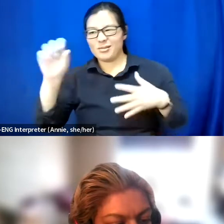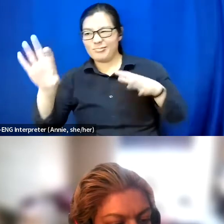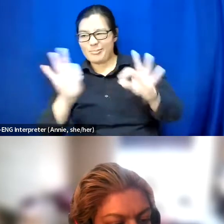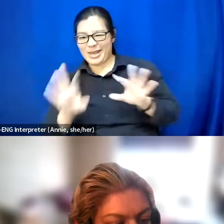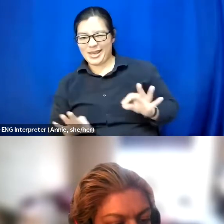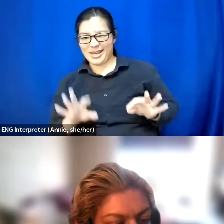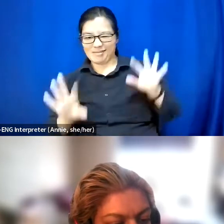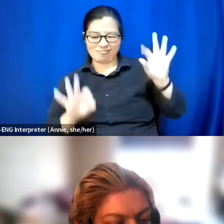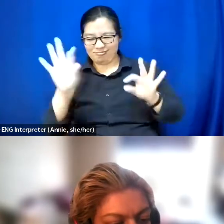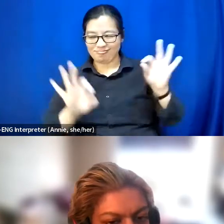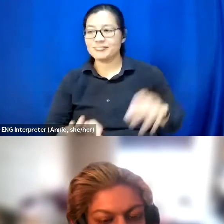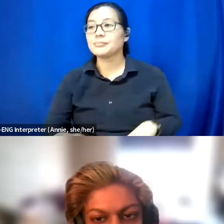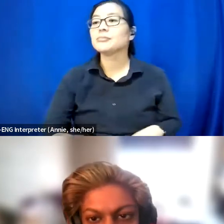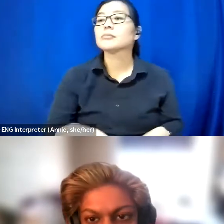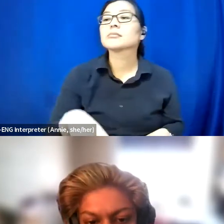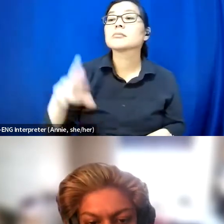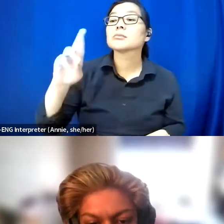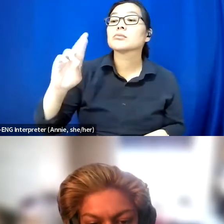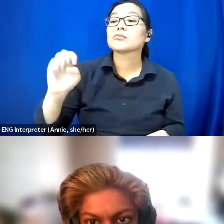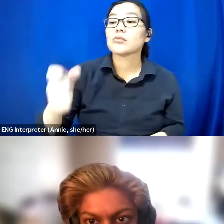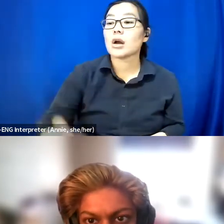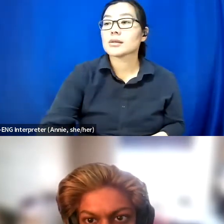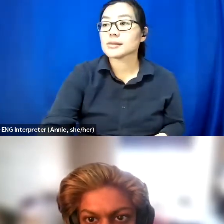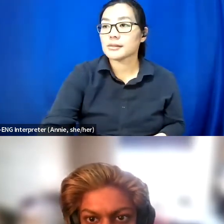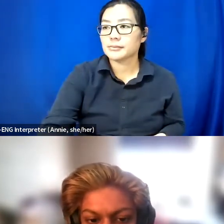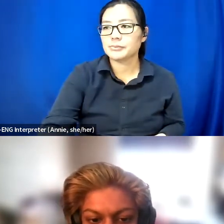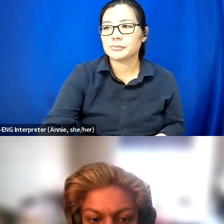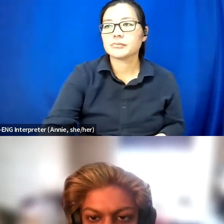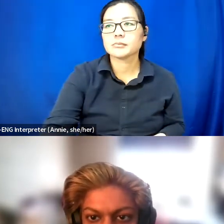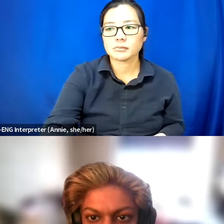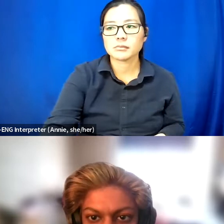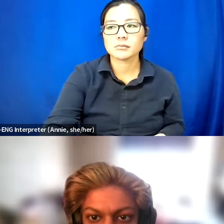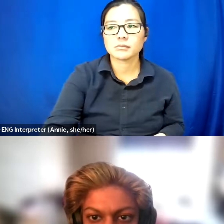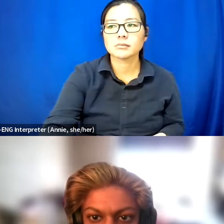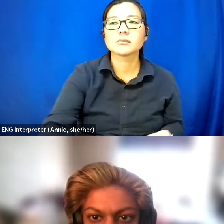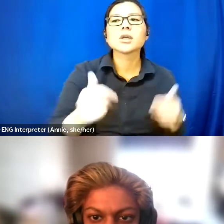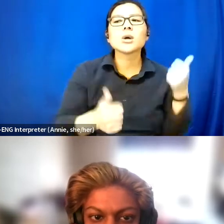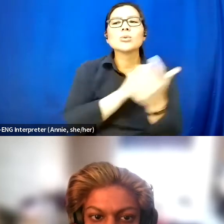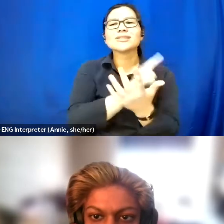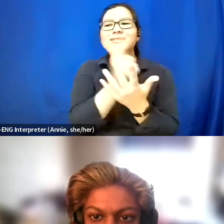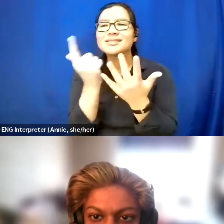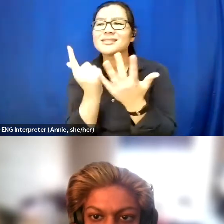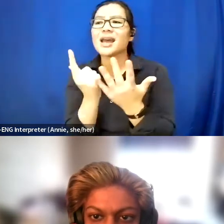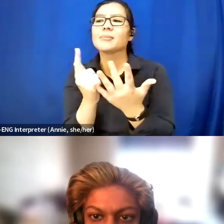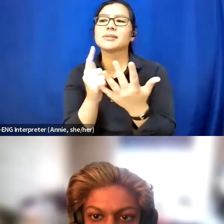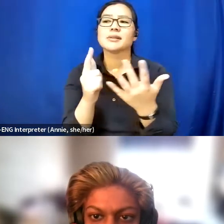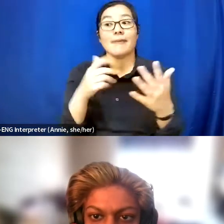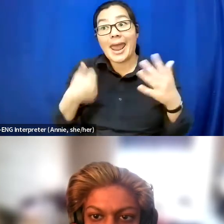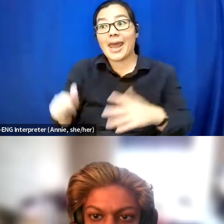So we have one from Rox. What steps, if any, minimize the risk of your content being repurposed as inspiration porn,